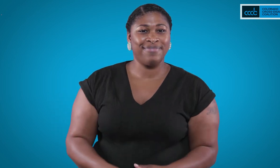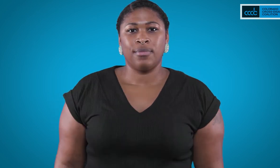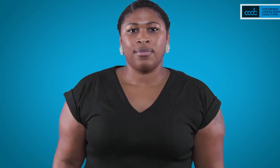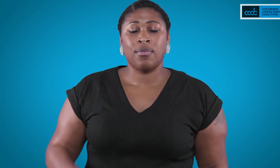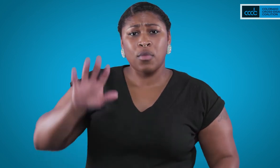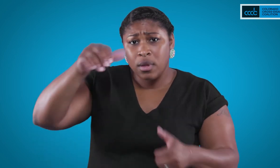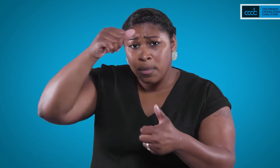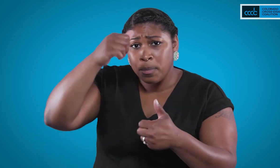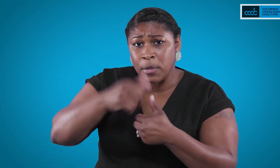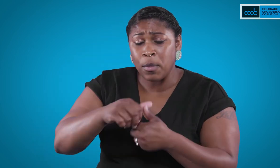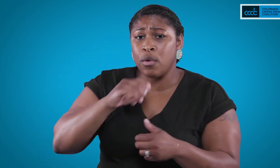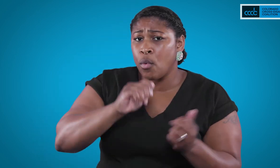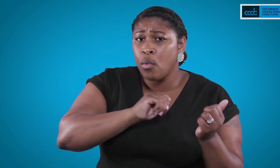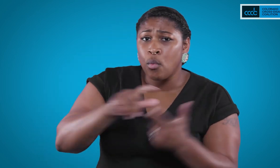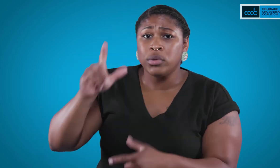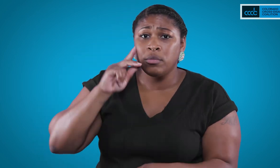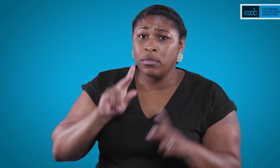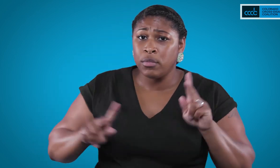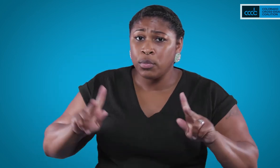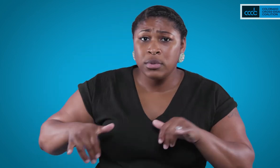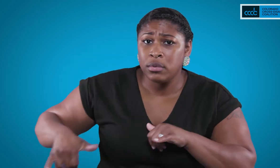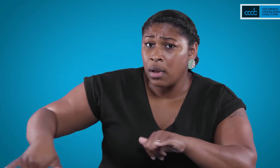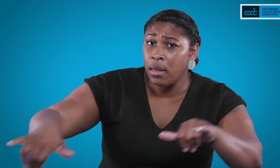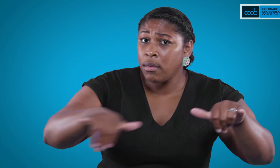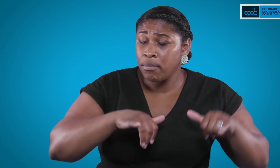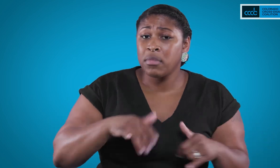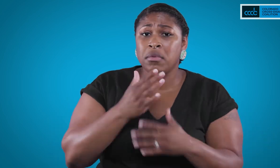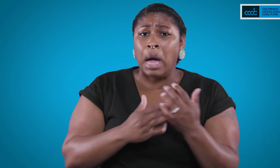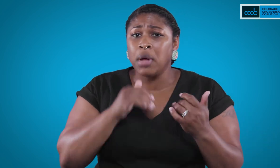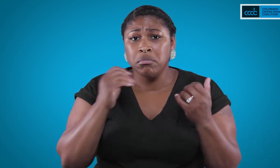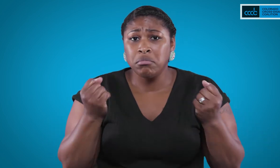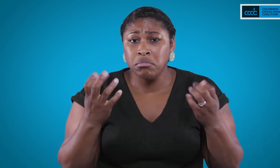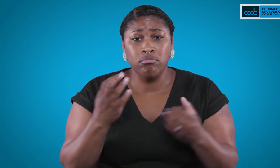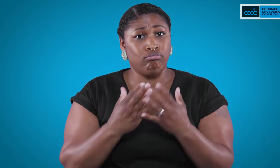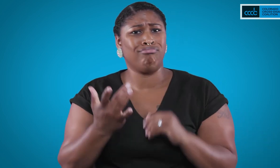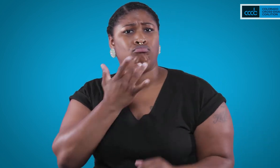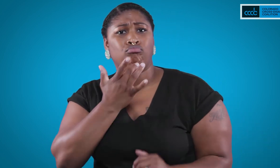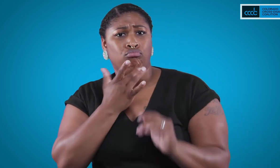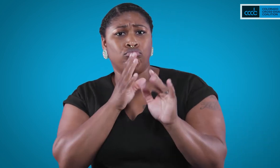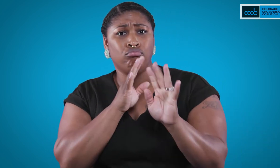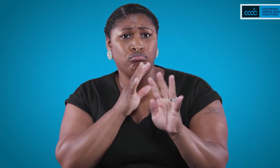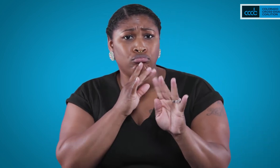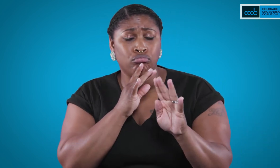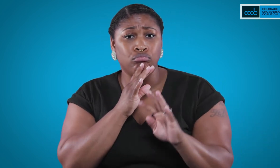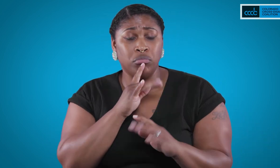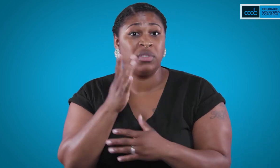Remember, not all deaf people are the same. That means not all deaf people may sign.